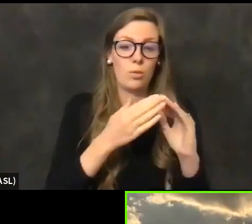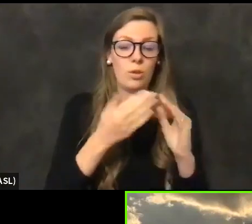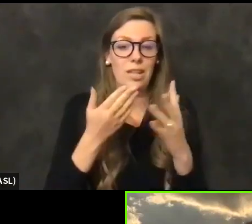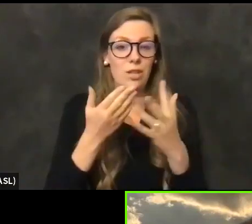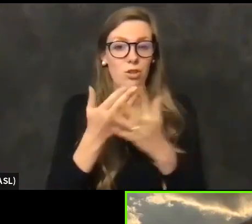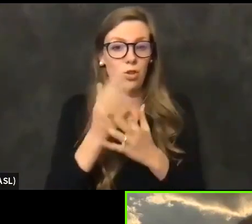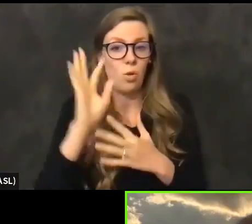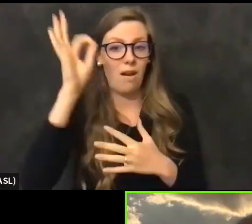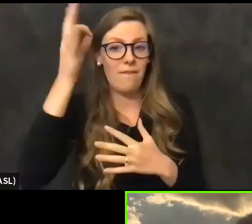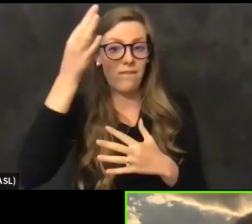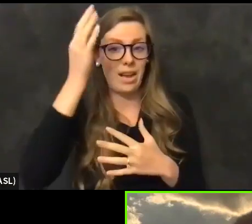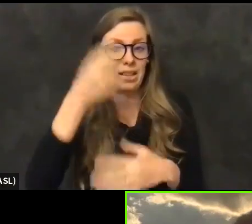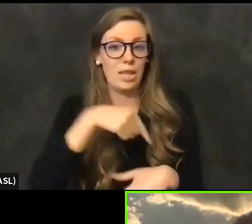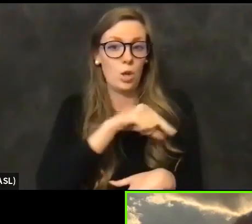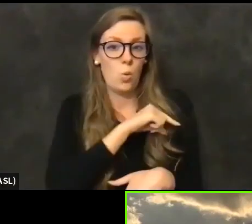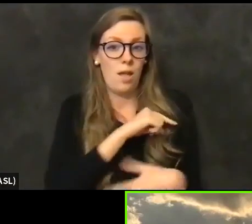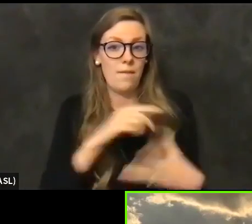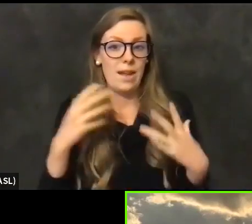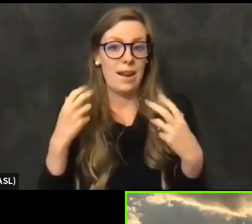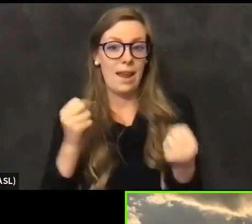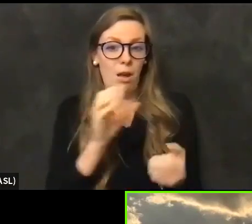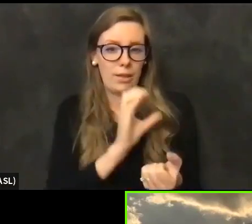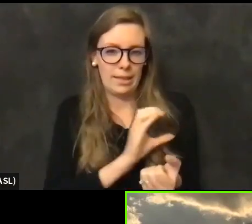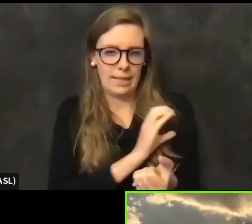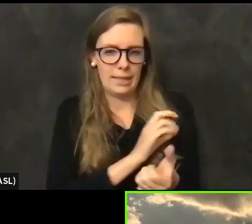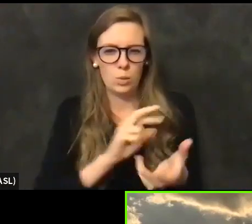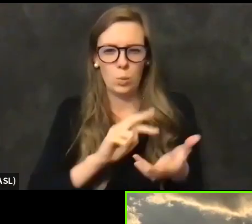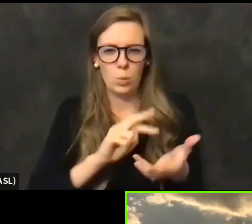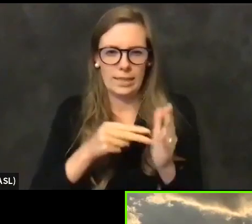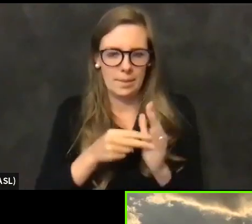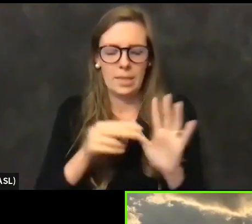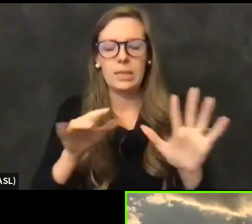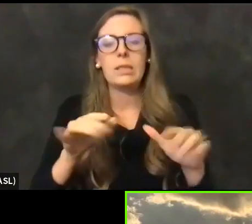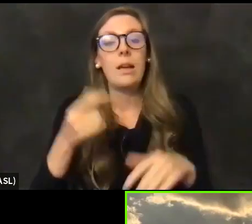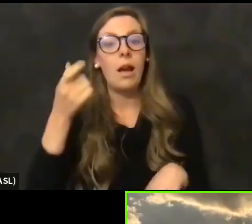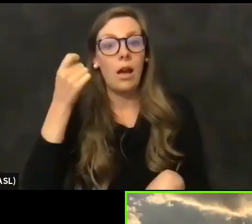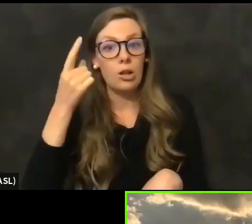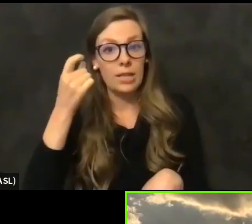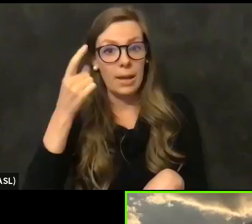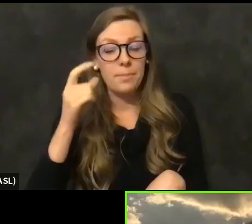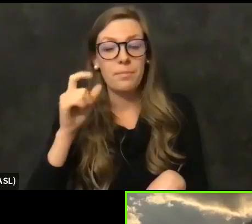Health clinics, when I say that, it's because Sonoma County, we are a unique